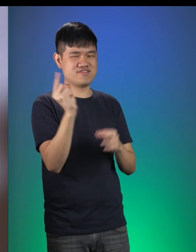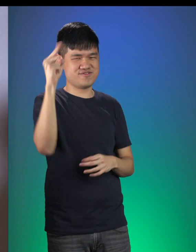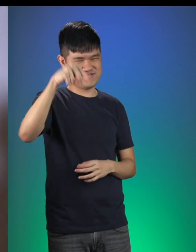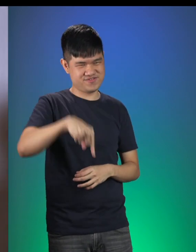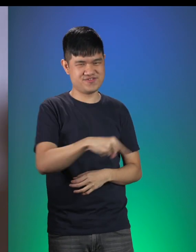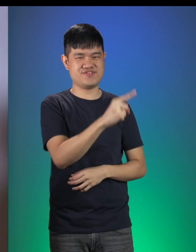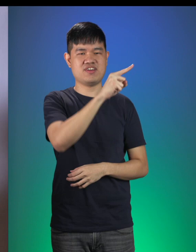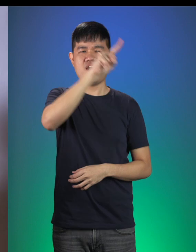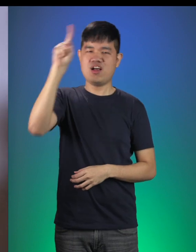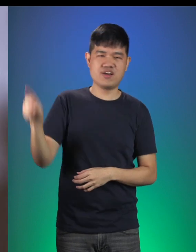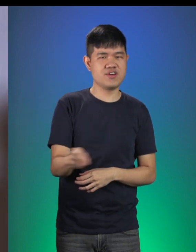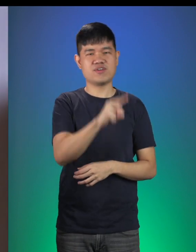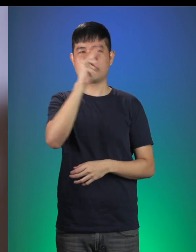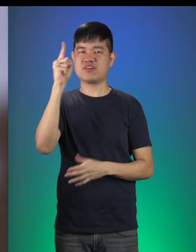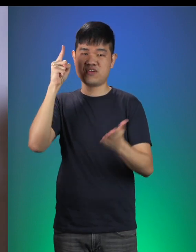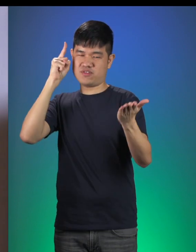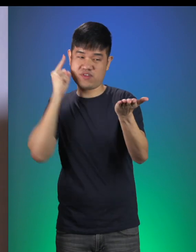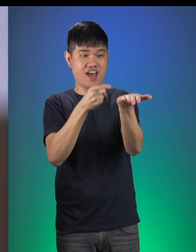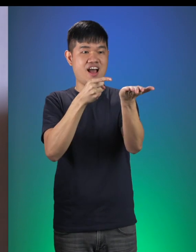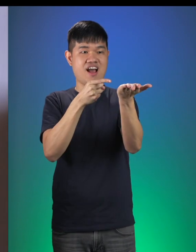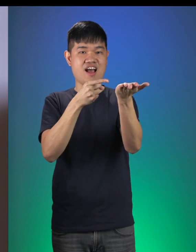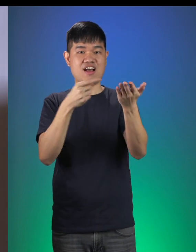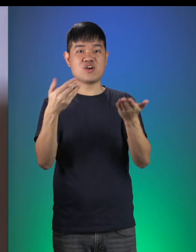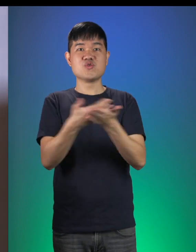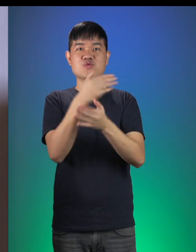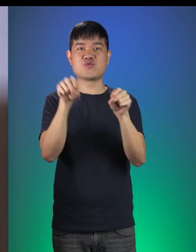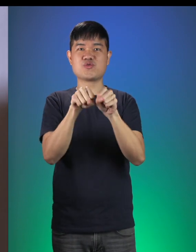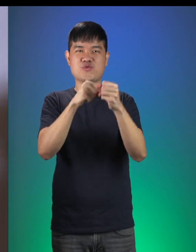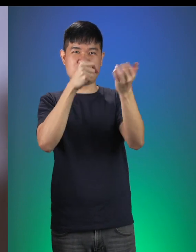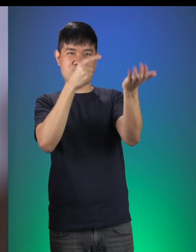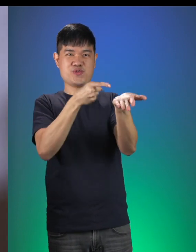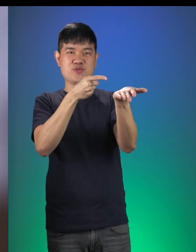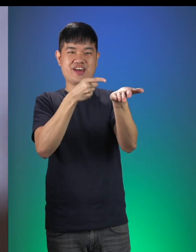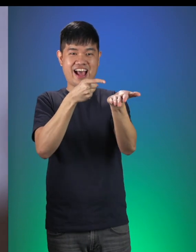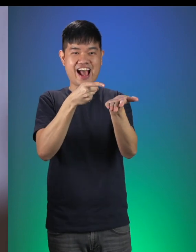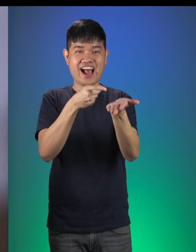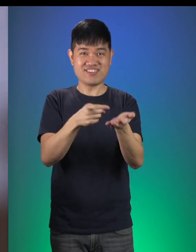now a brand new shoe to show! Tada!” Can you try it?